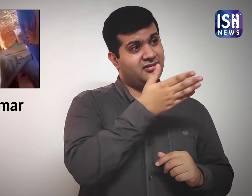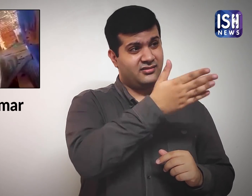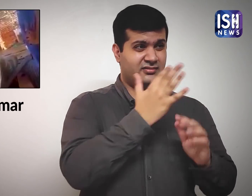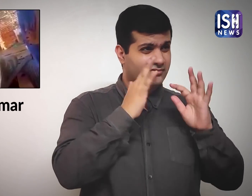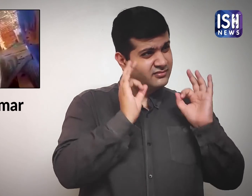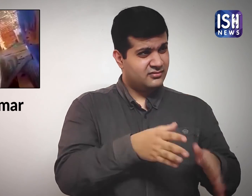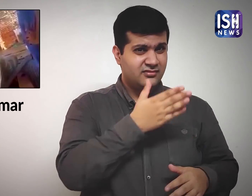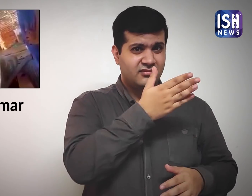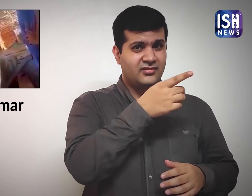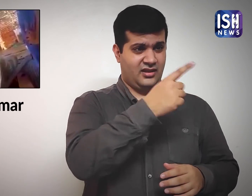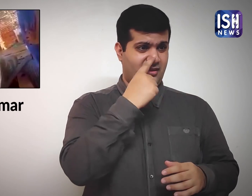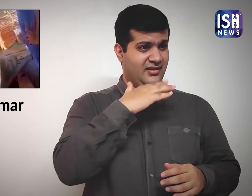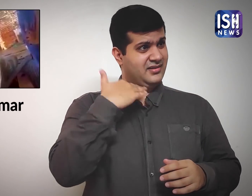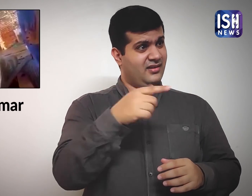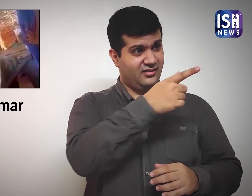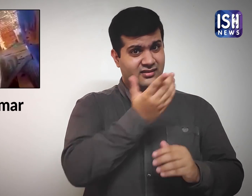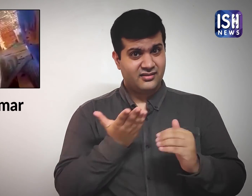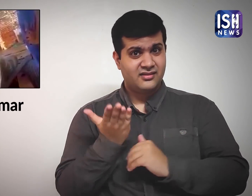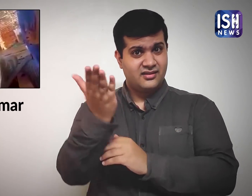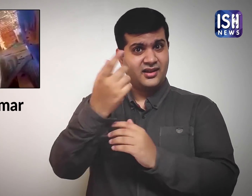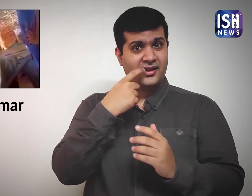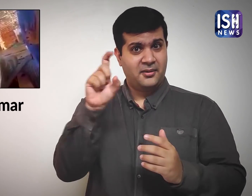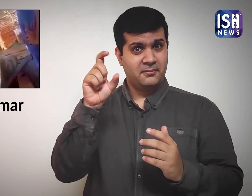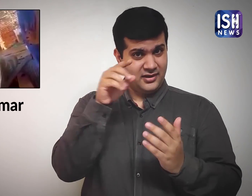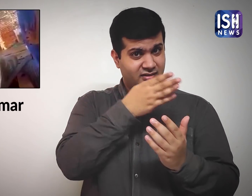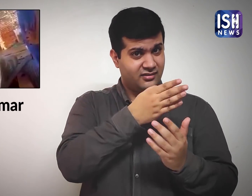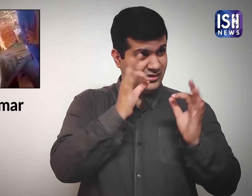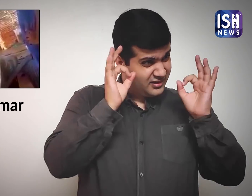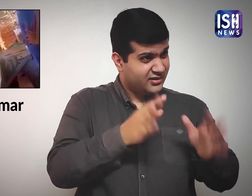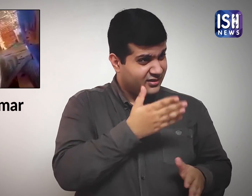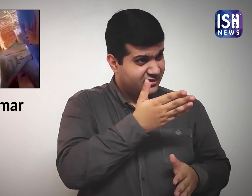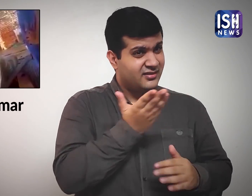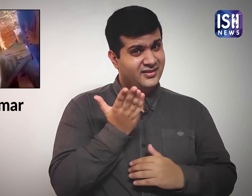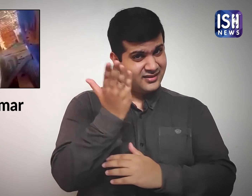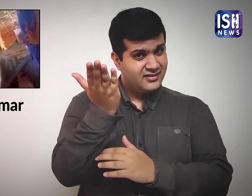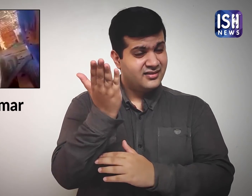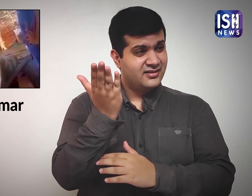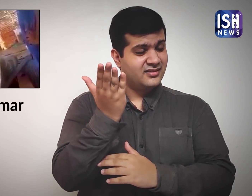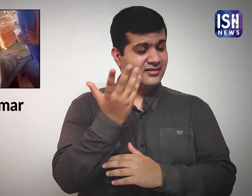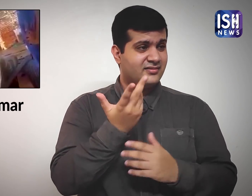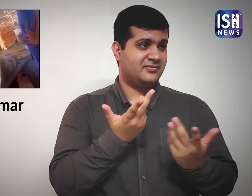"Are you sure you want to stick to your statement?